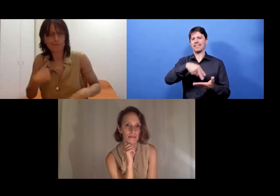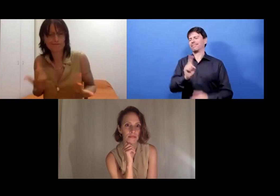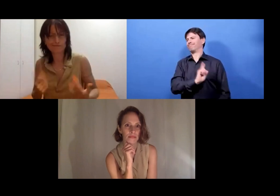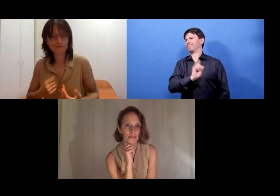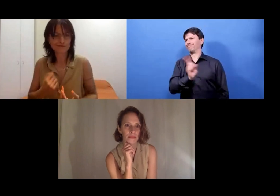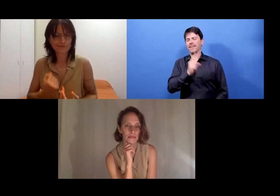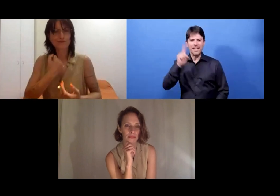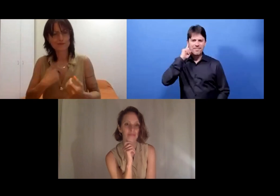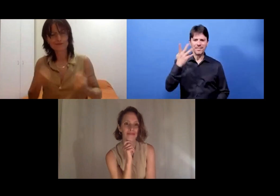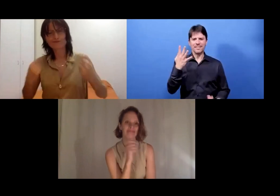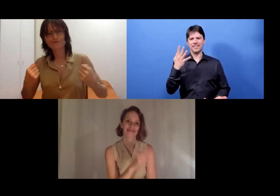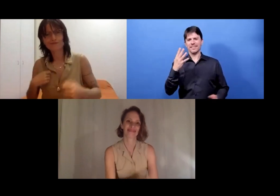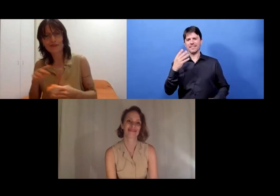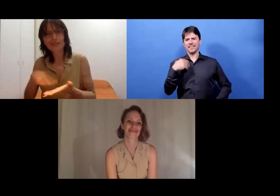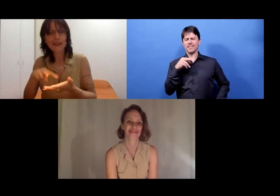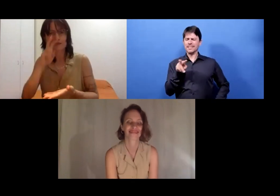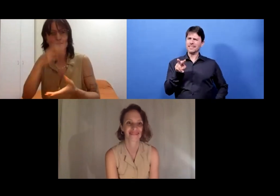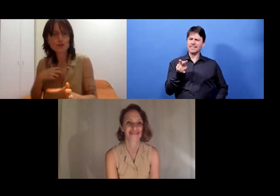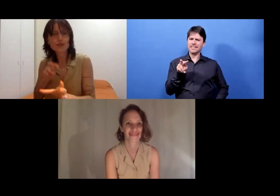"Oh, I'm Deaf. I couldn't."